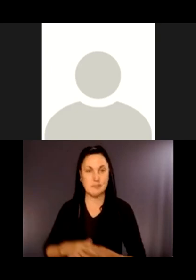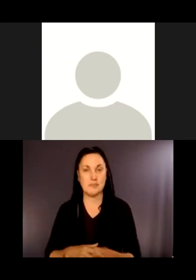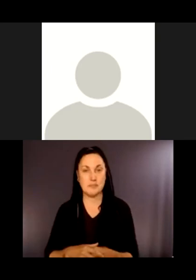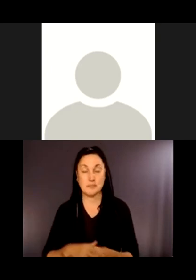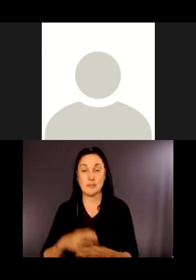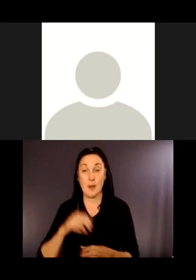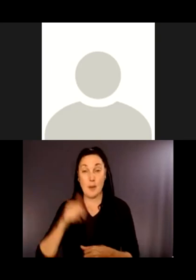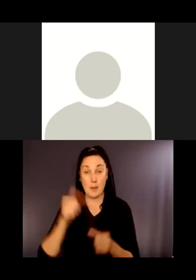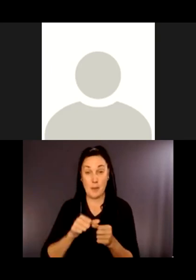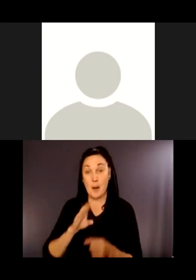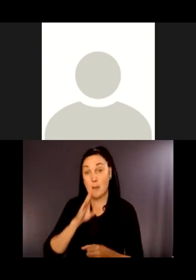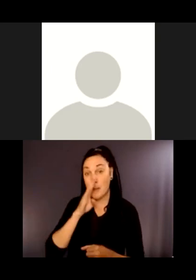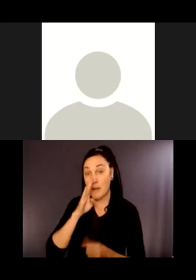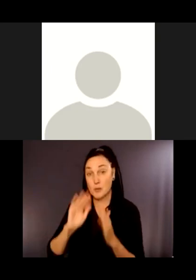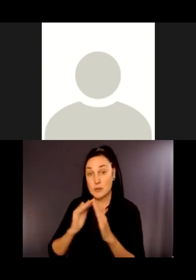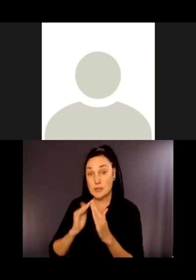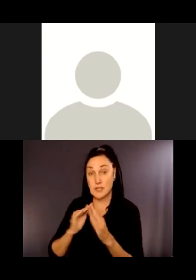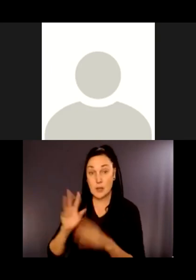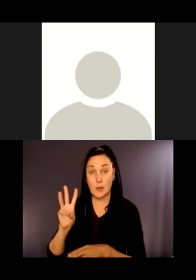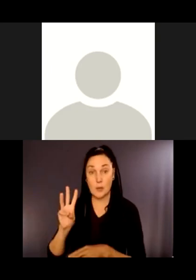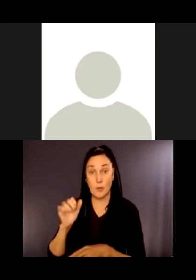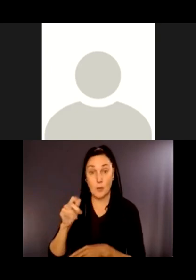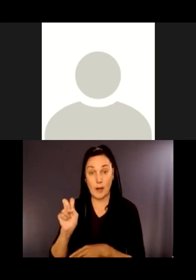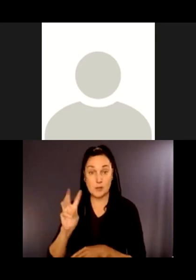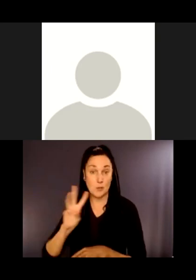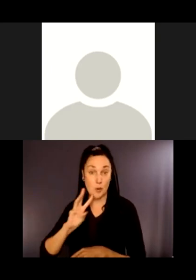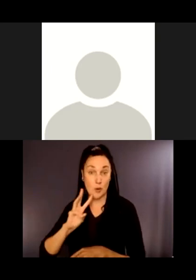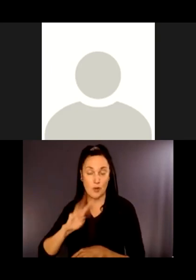we need to reconnect this new pipe to the existing Bellevue system.